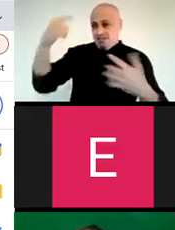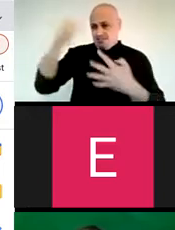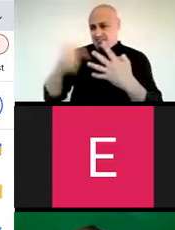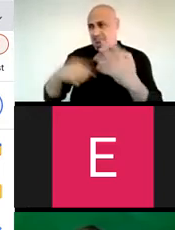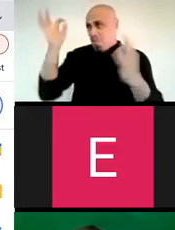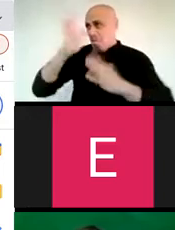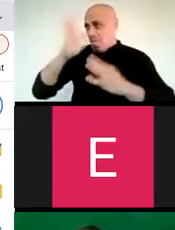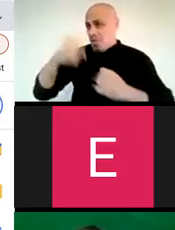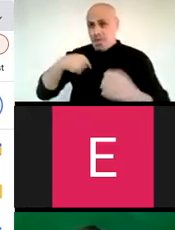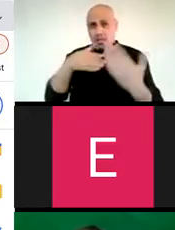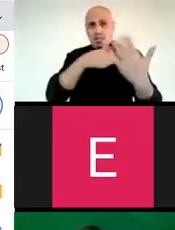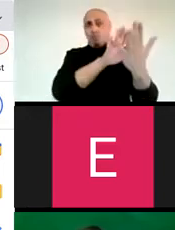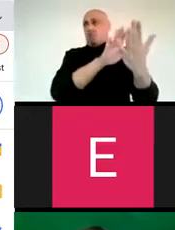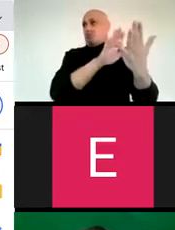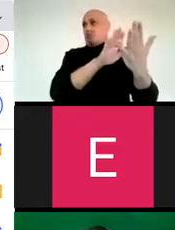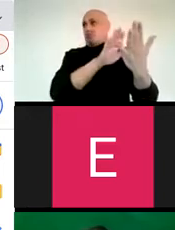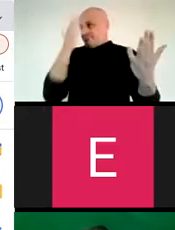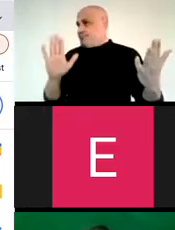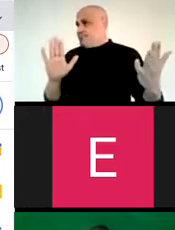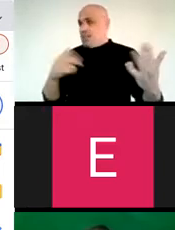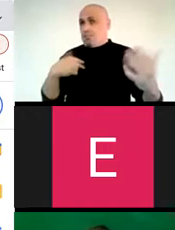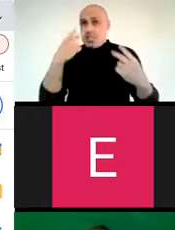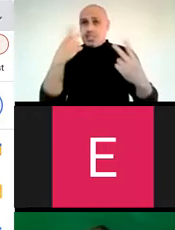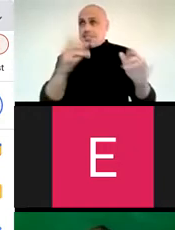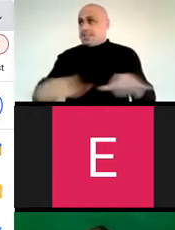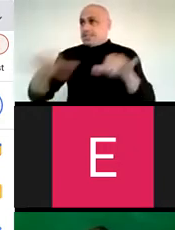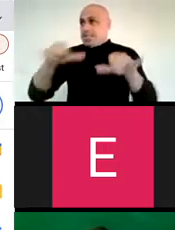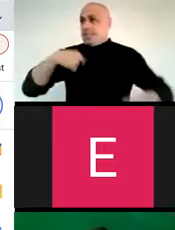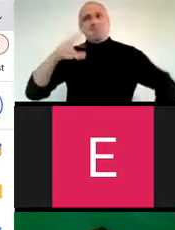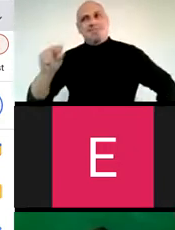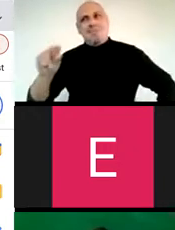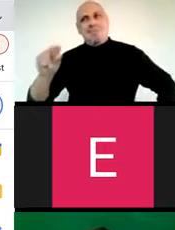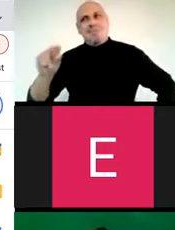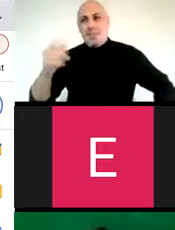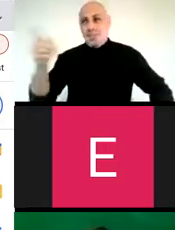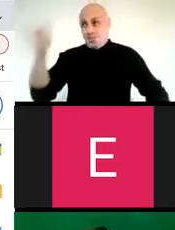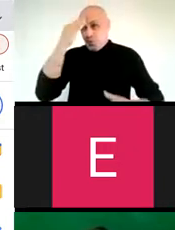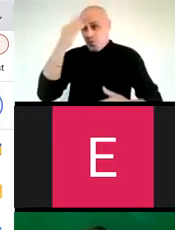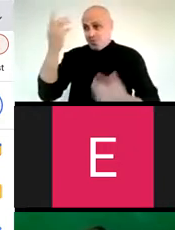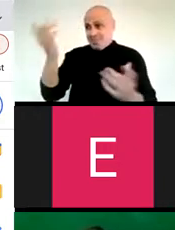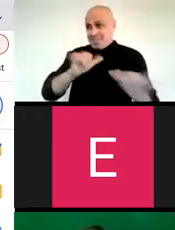You don't know my fears, you don't know what I'm up against. You haven't seen what I have seen and